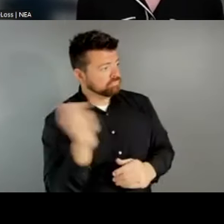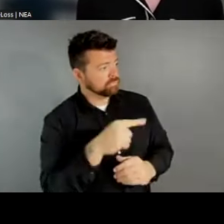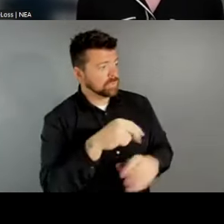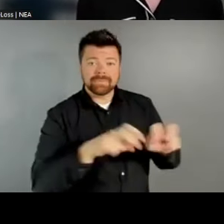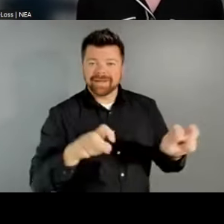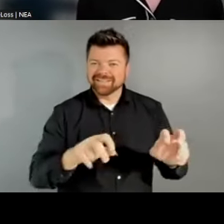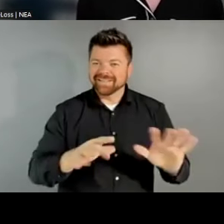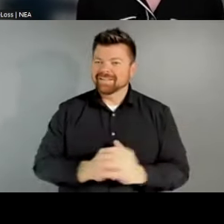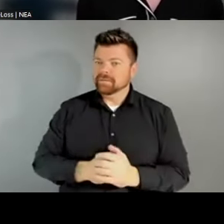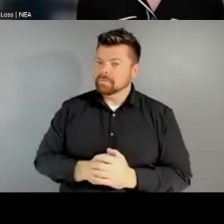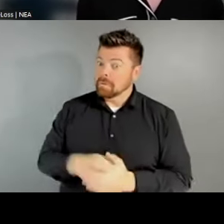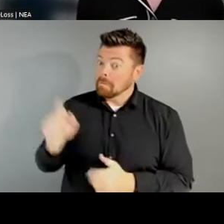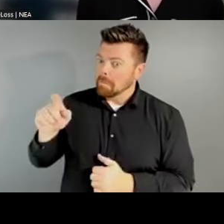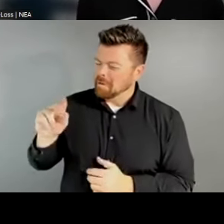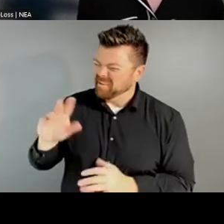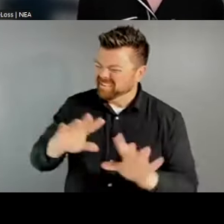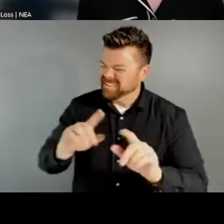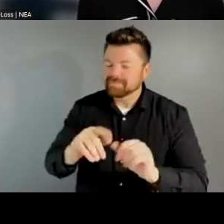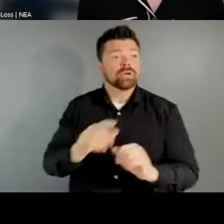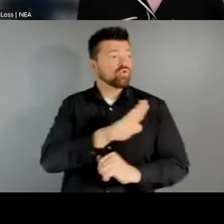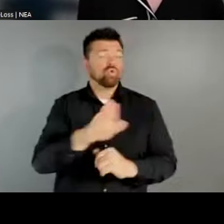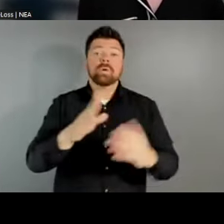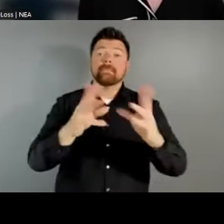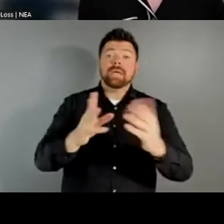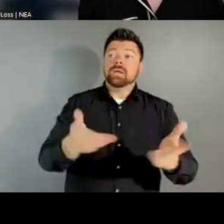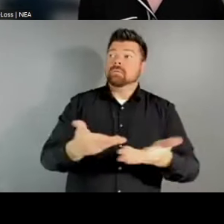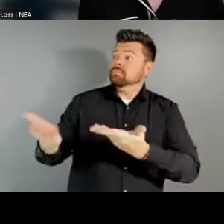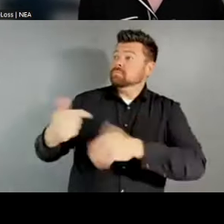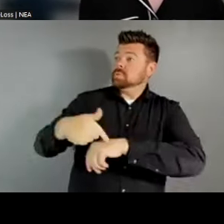but since this is your meeting, we wanted to offer a little bit of space for you all to weigh in,